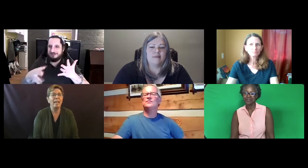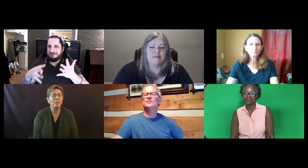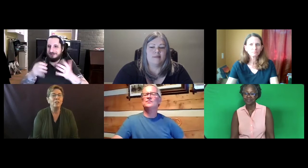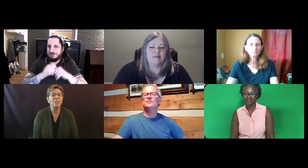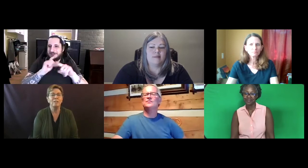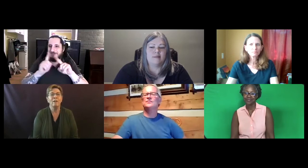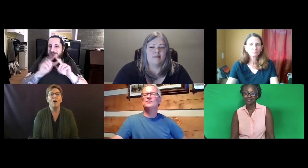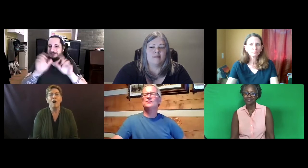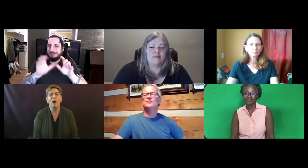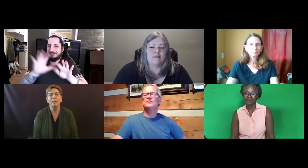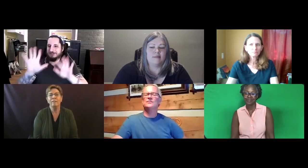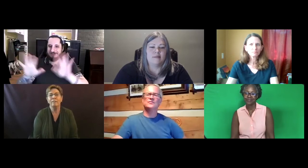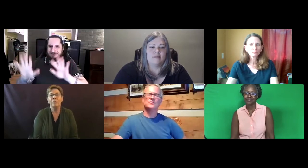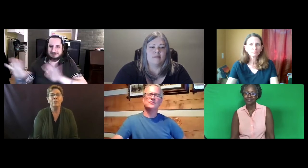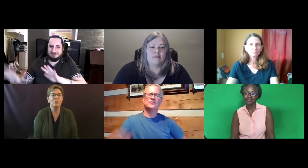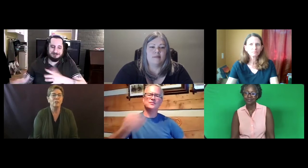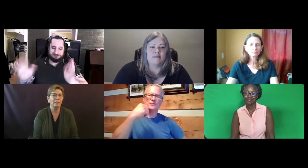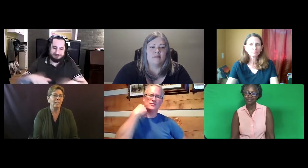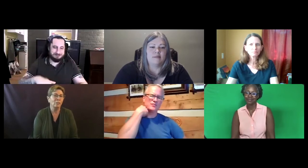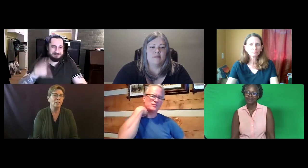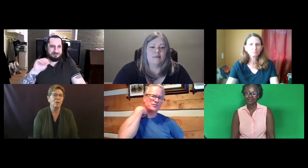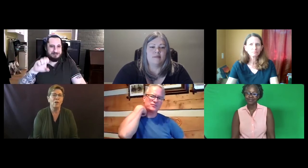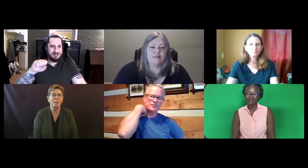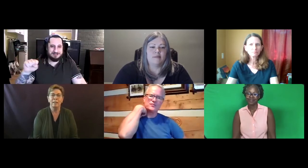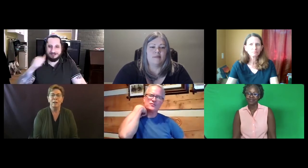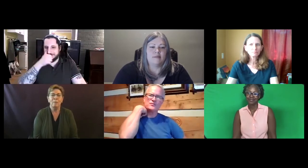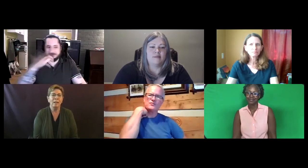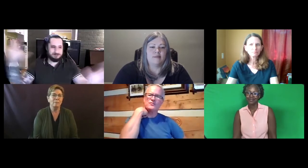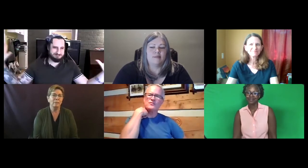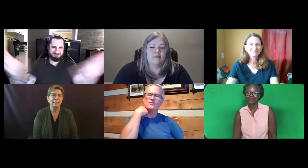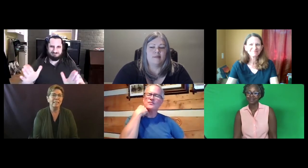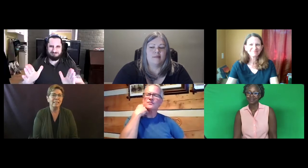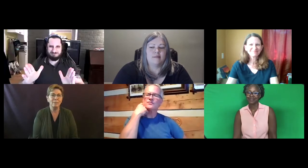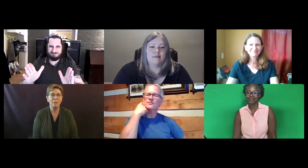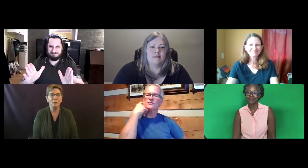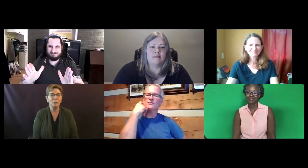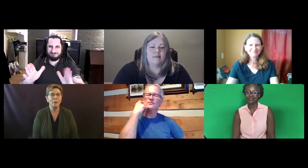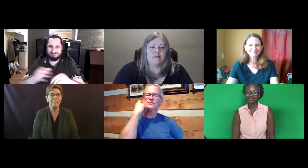fifteen pages of all the various certifications and all the possibilities. I mean that was crazy.